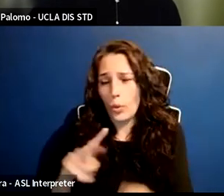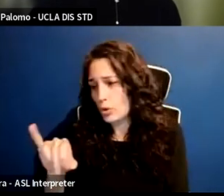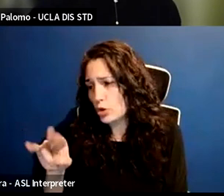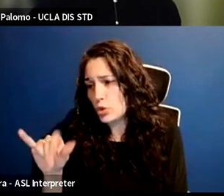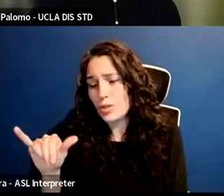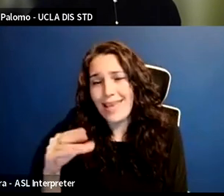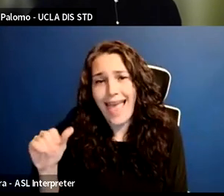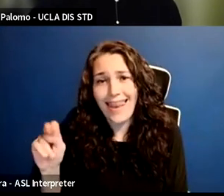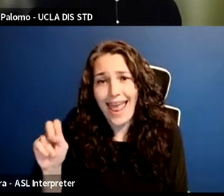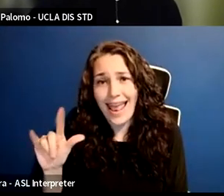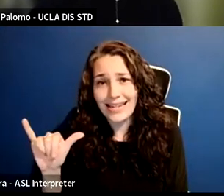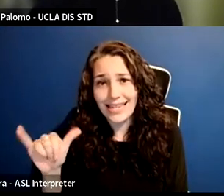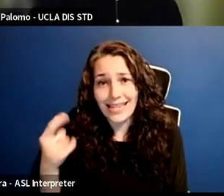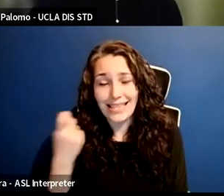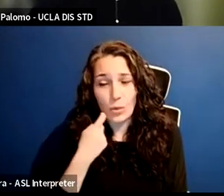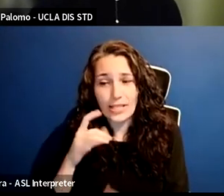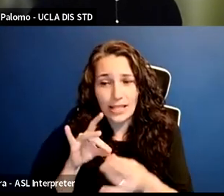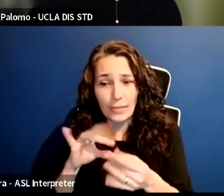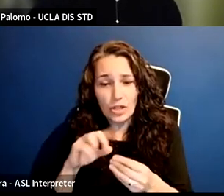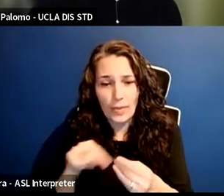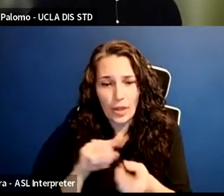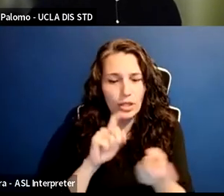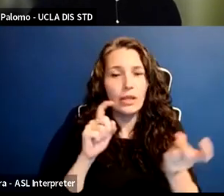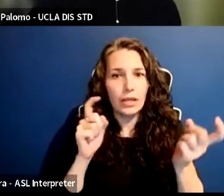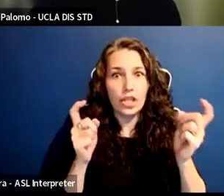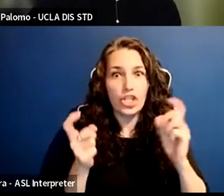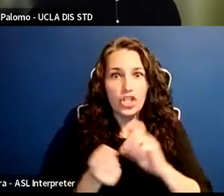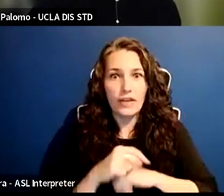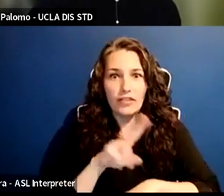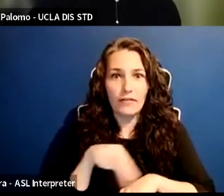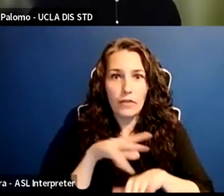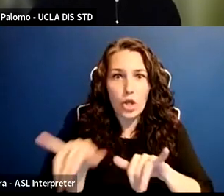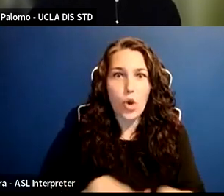just the norms shifting, right, the normalizing of it.